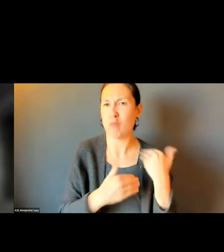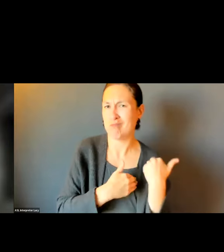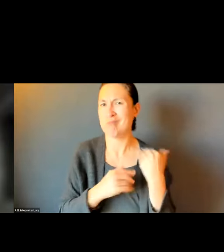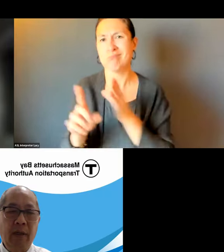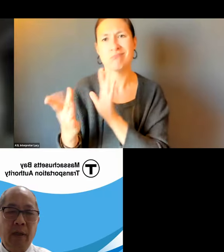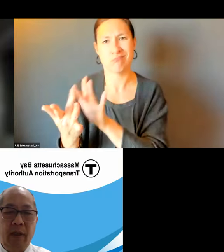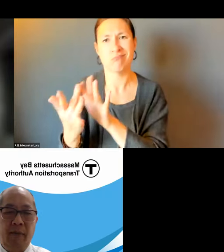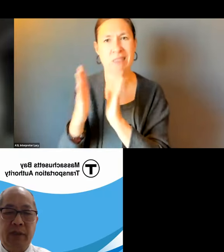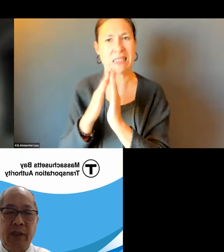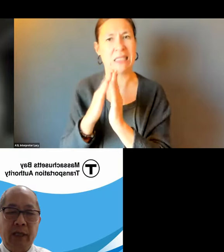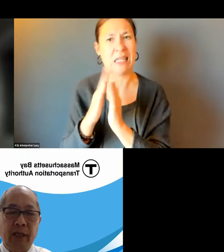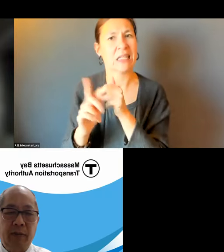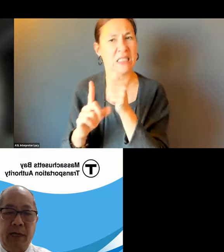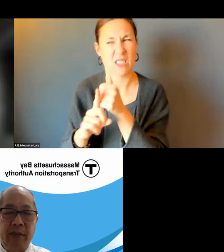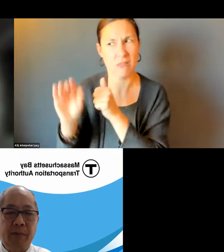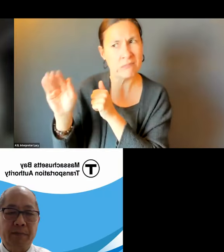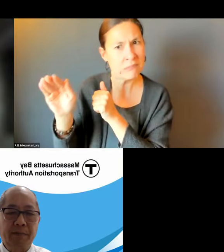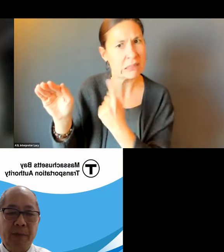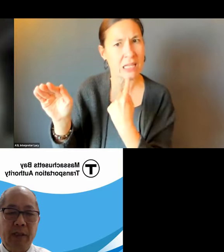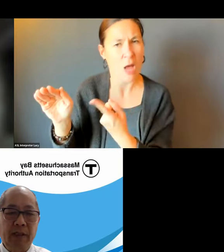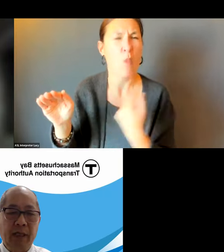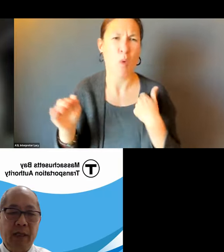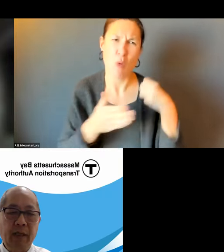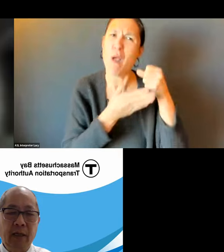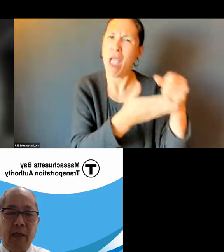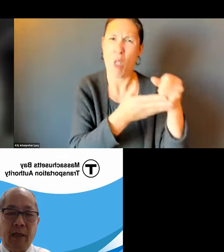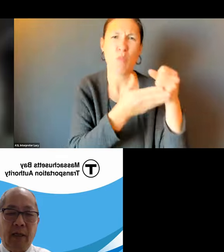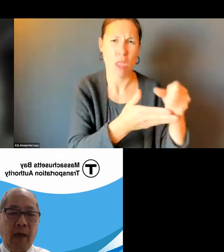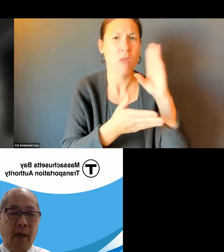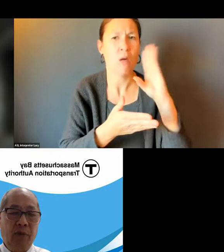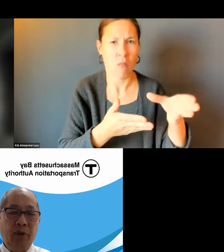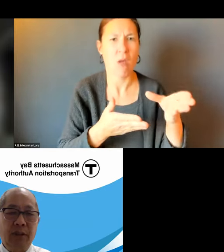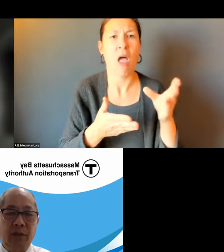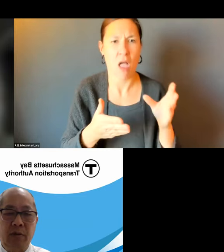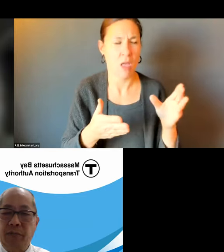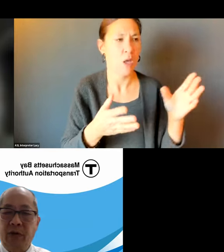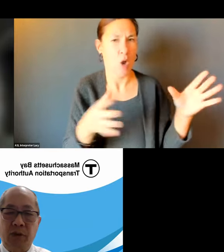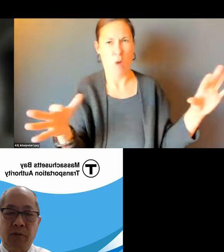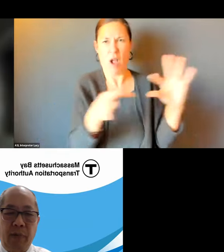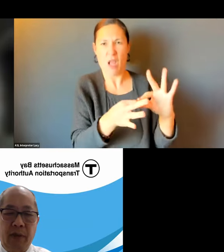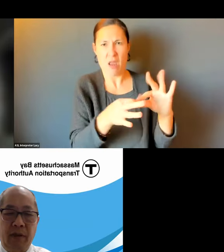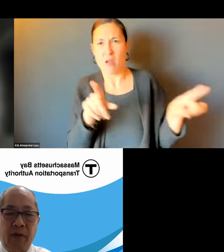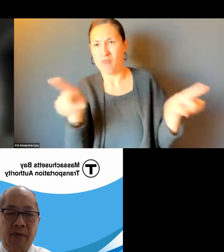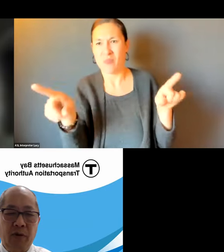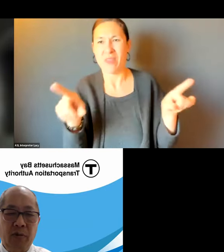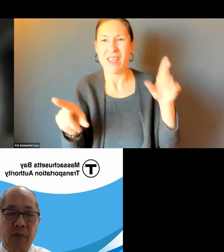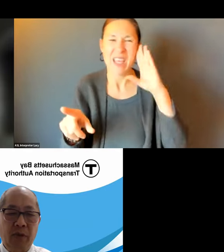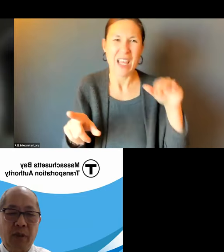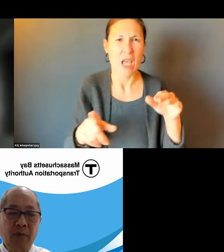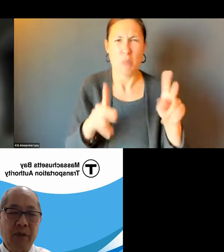REQUESTS AS WE CAN. TRYING TO BE AS SUPPORTIVE AND FACILITATING AS POSSIBLE,